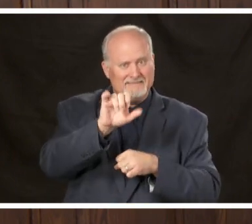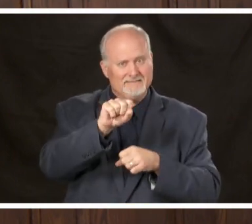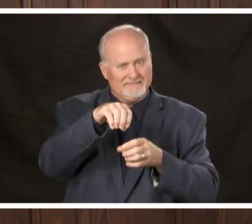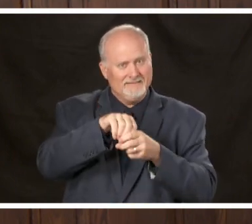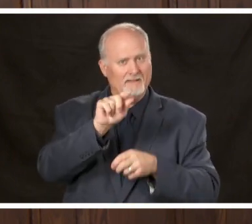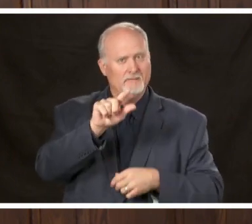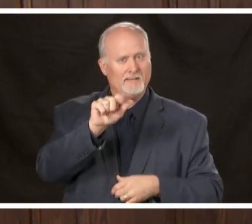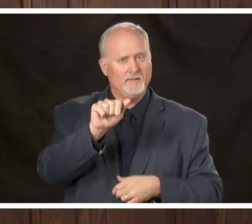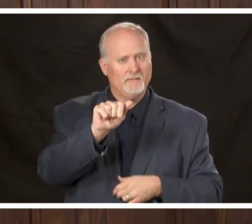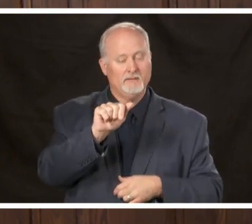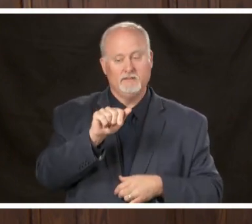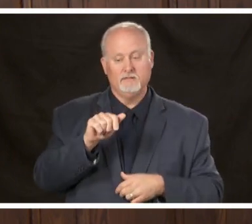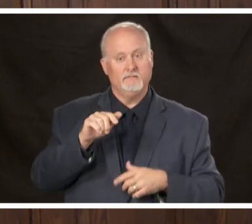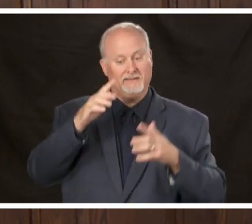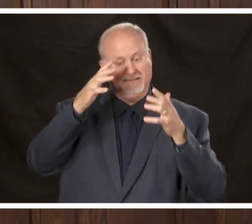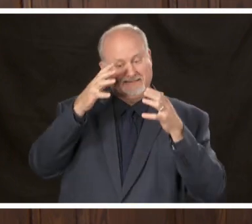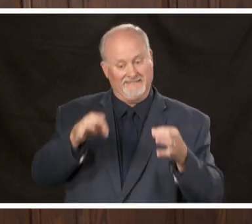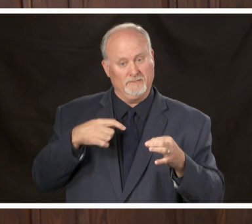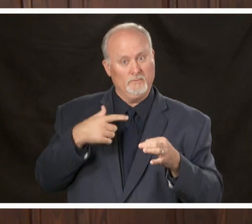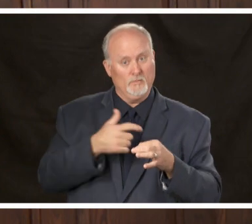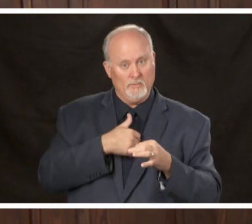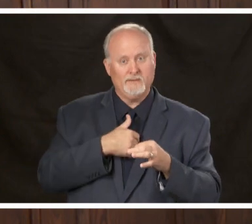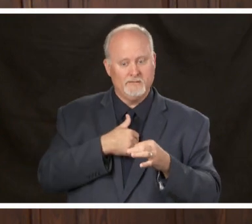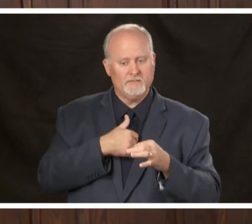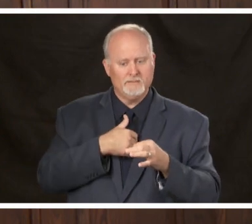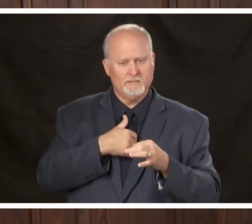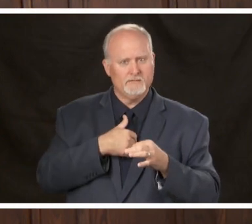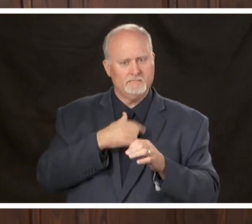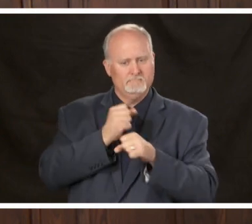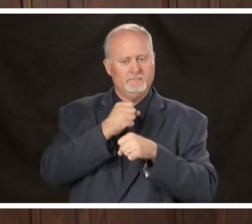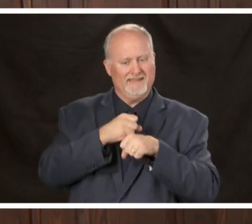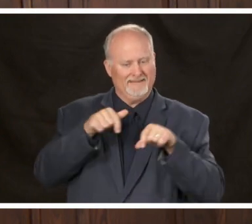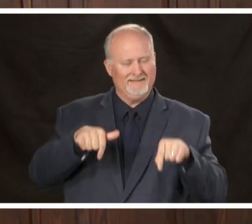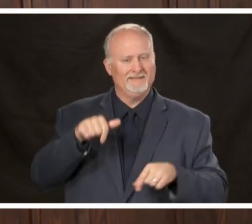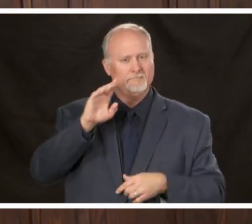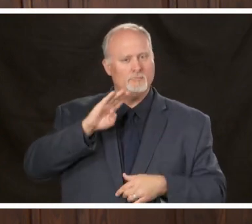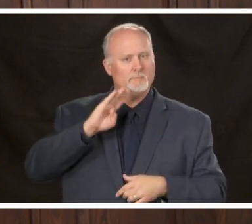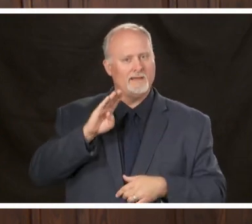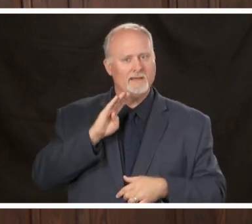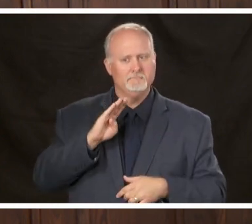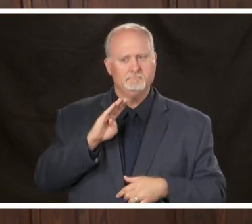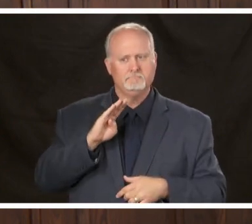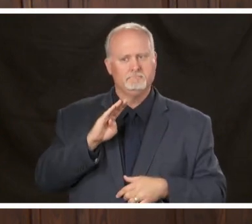decisions we are making here in the city of Birmingham have not been an isolation